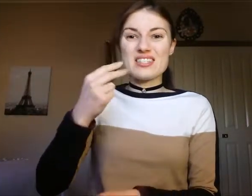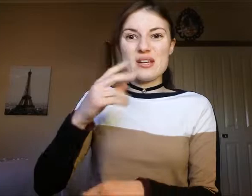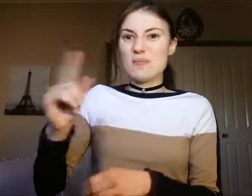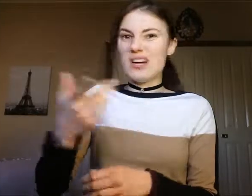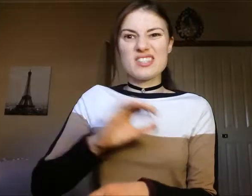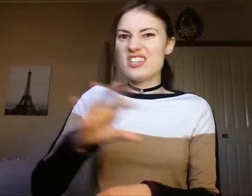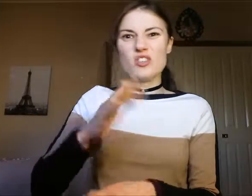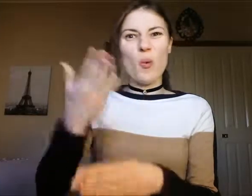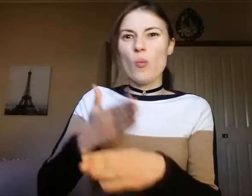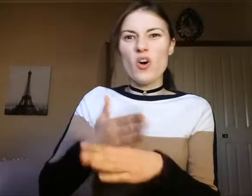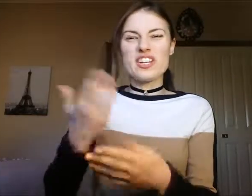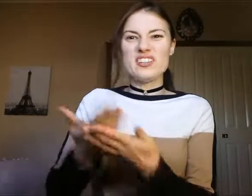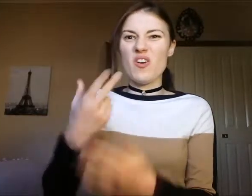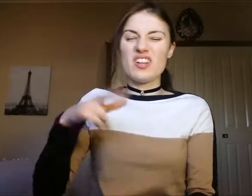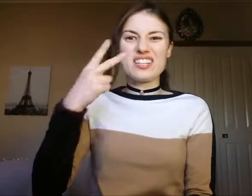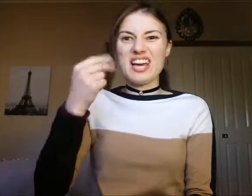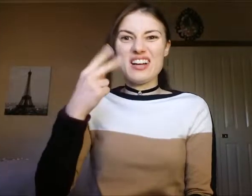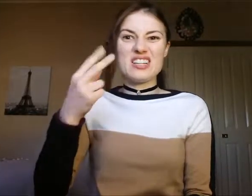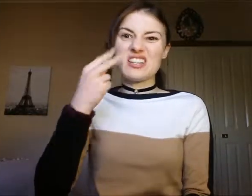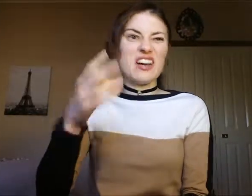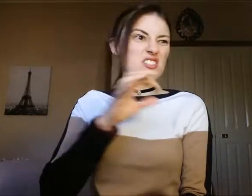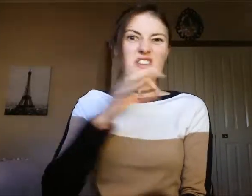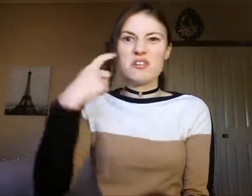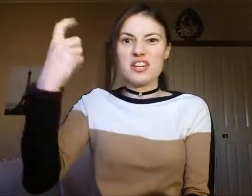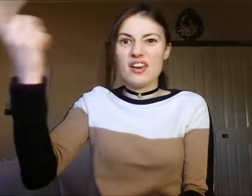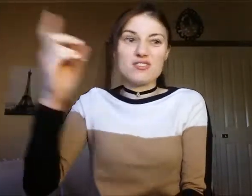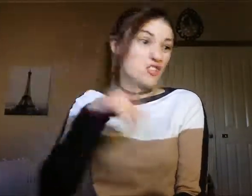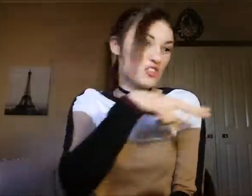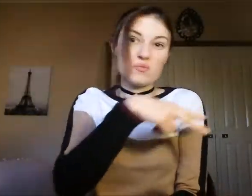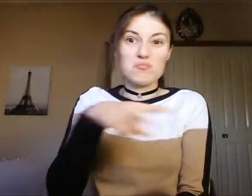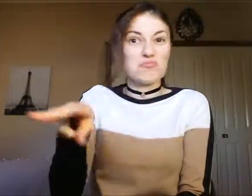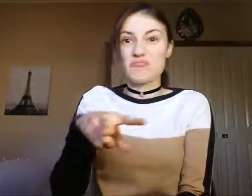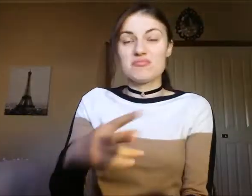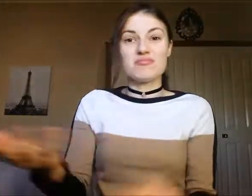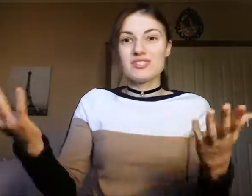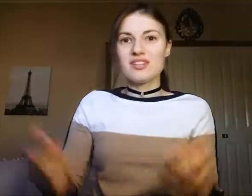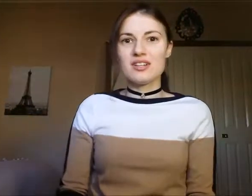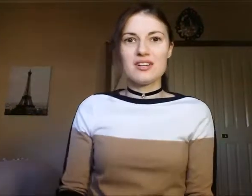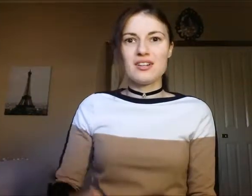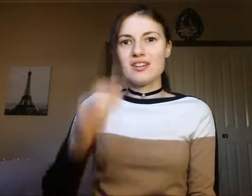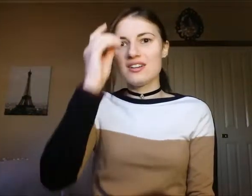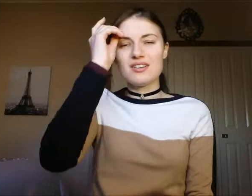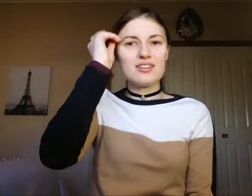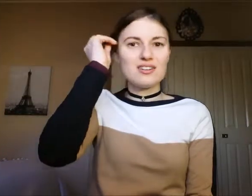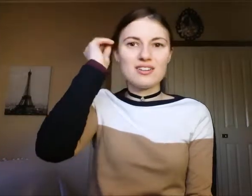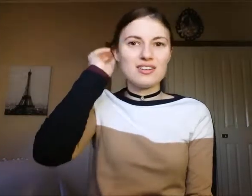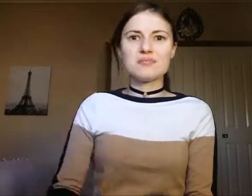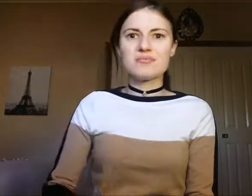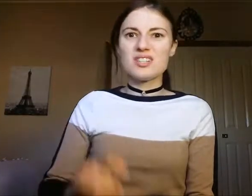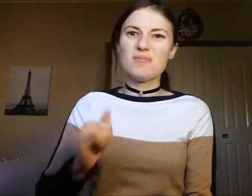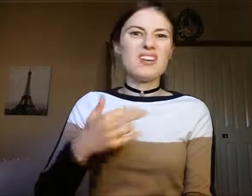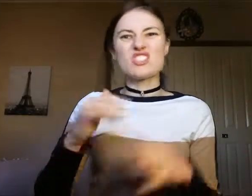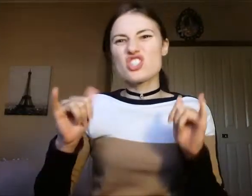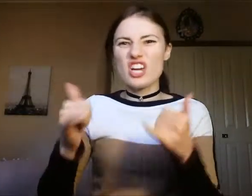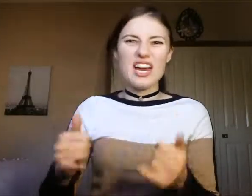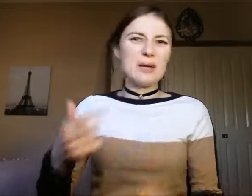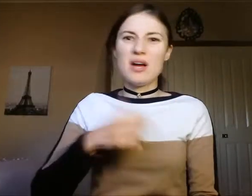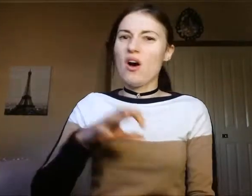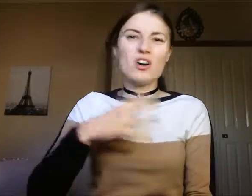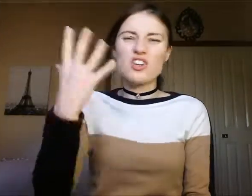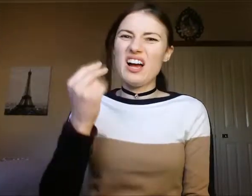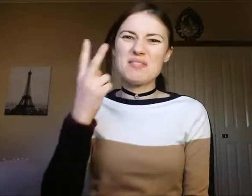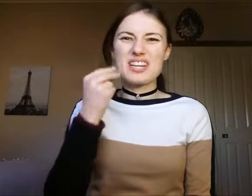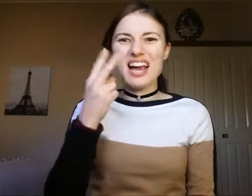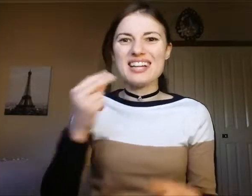but did not work on the cat. Cat didnt care and looking. shame I don't have cat